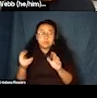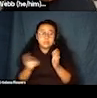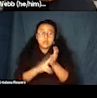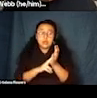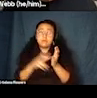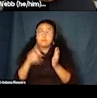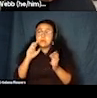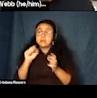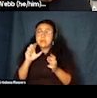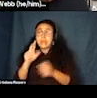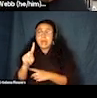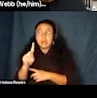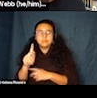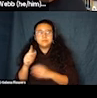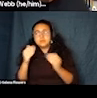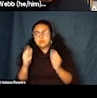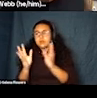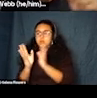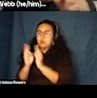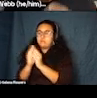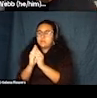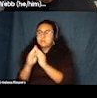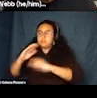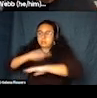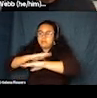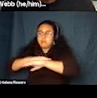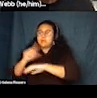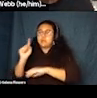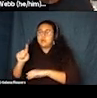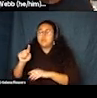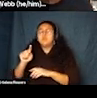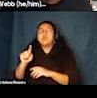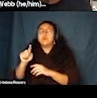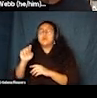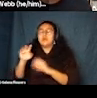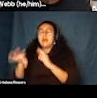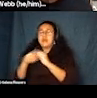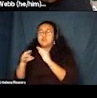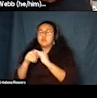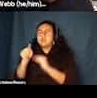can do so on the conference platform. Go to the extras tab and you'll see the slack and sign